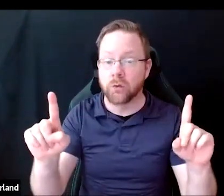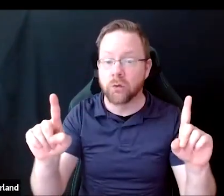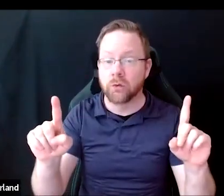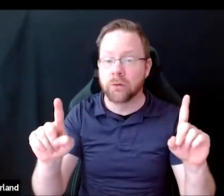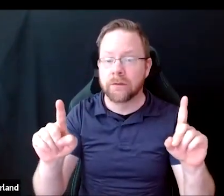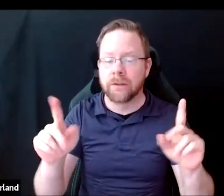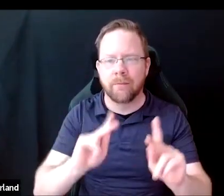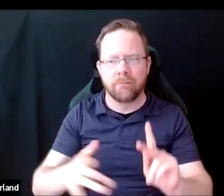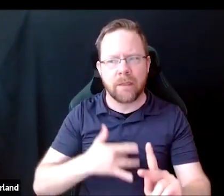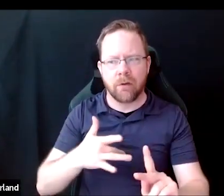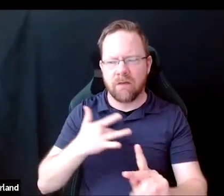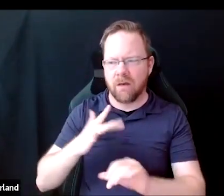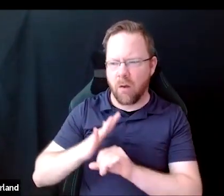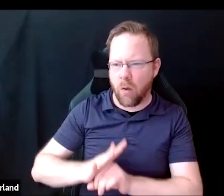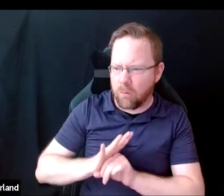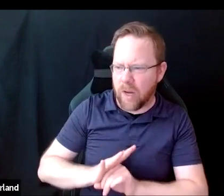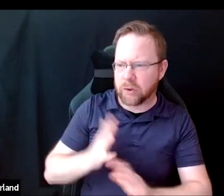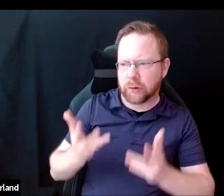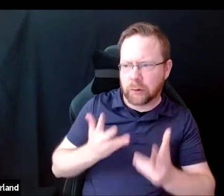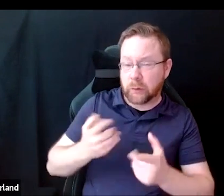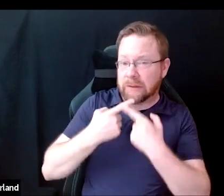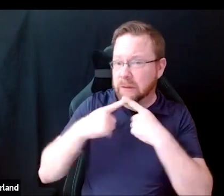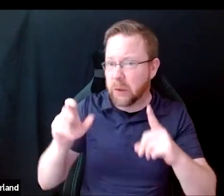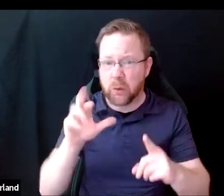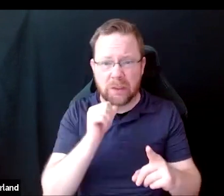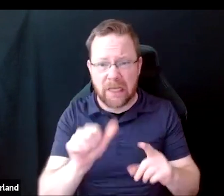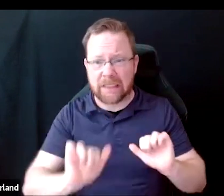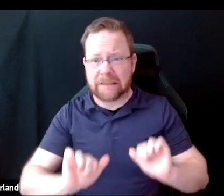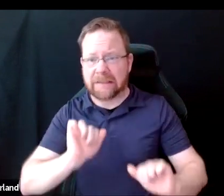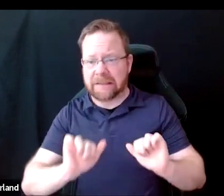or the pressure to disclose in laboratory environments.